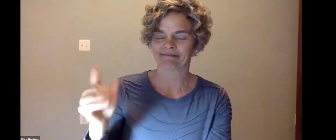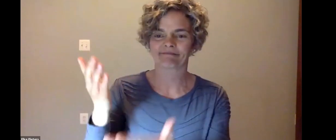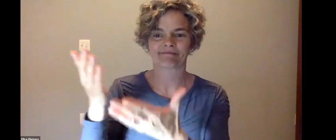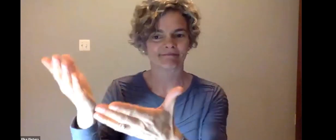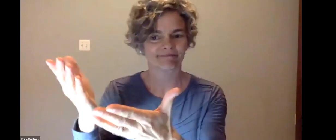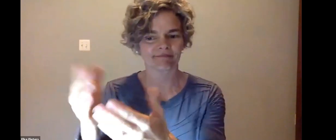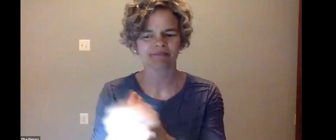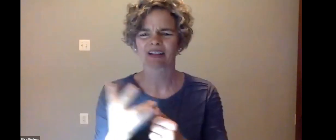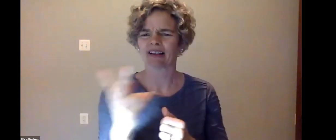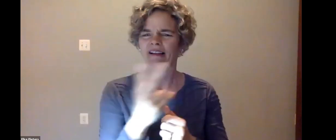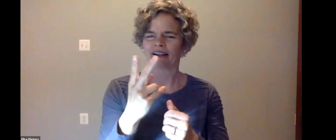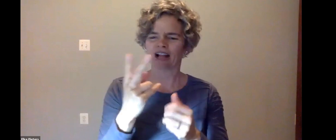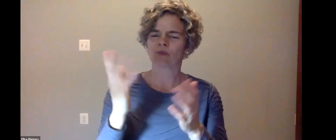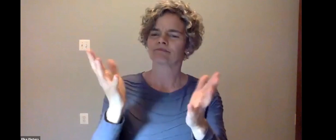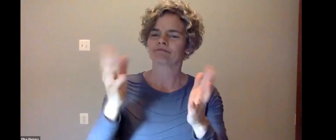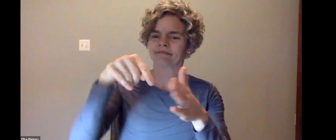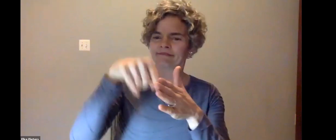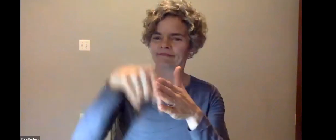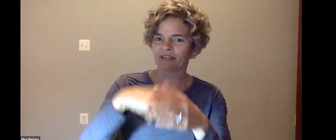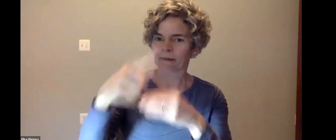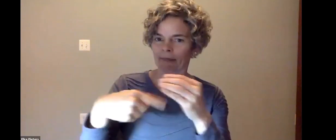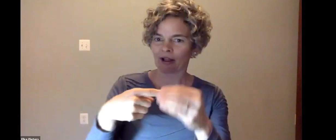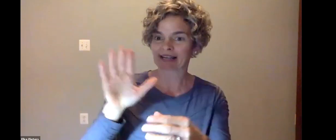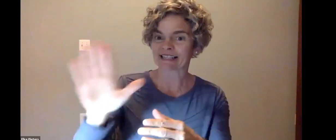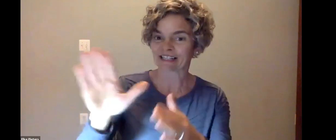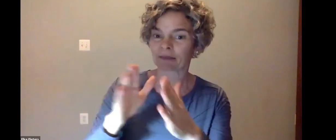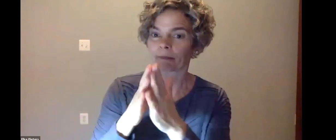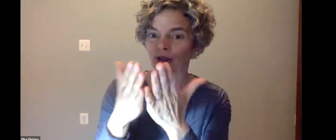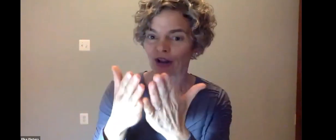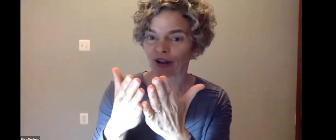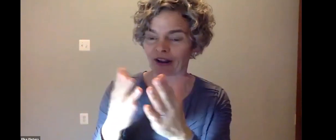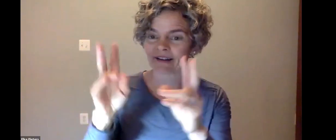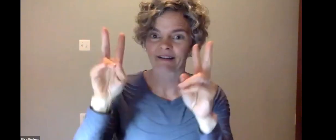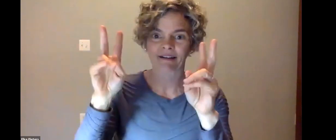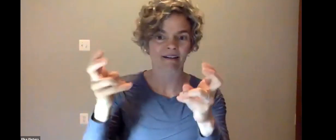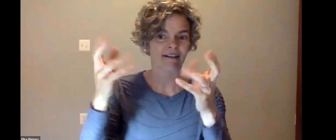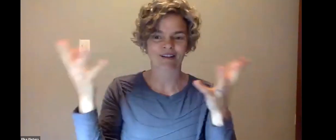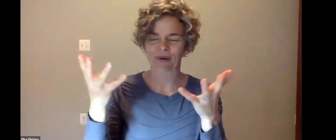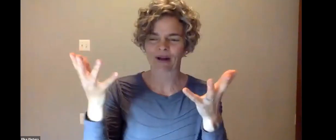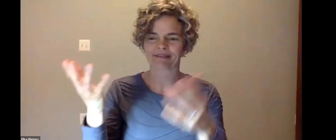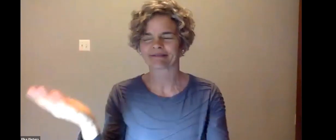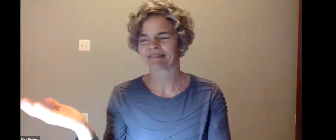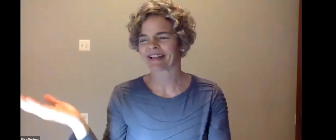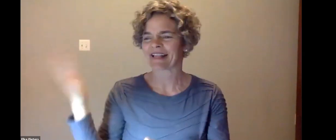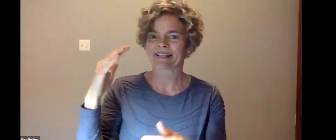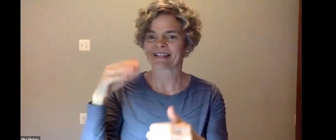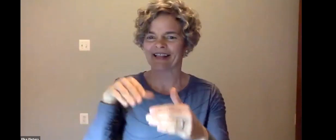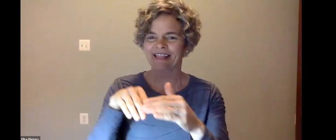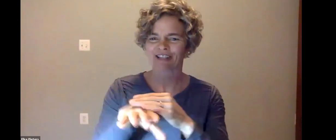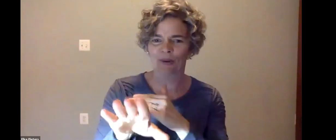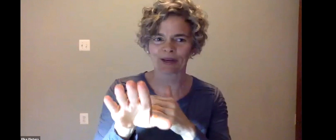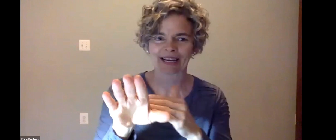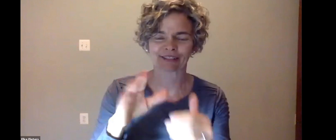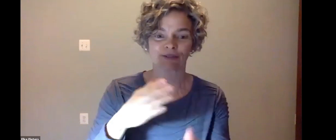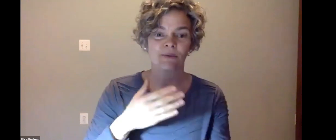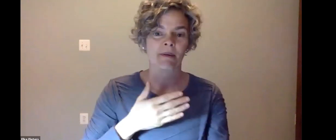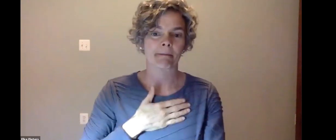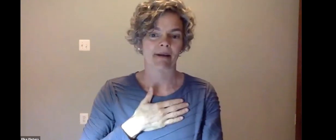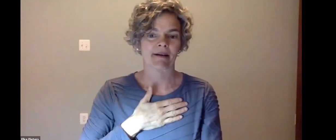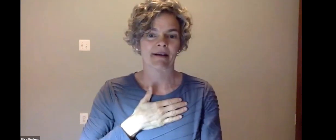have a conversation with Dr. Alan Hurwitz. And they're going